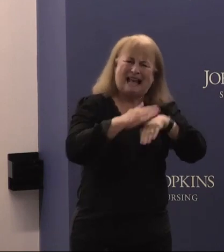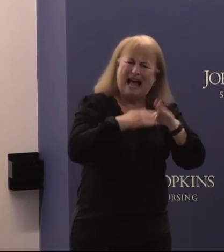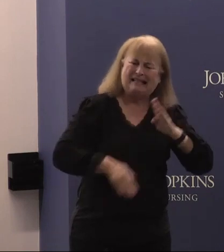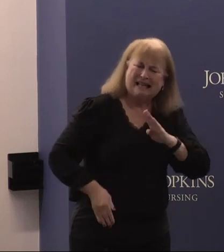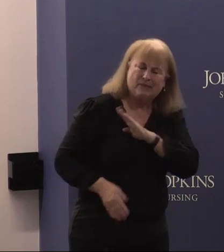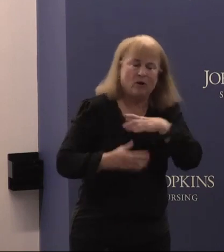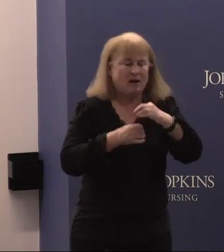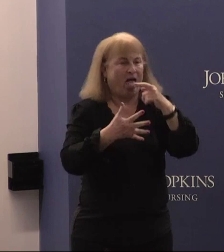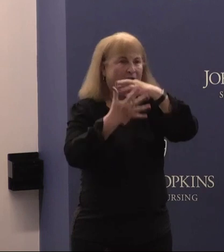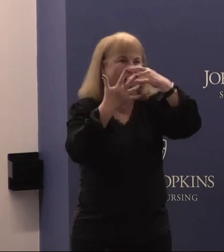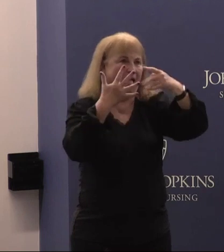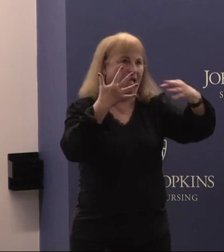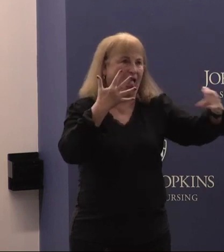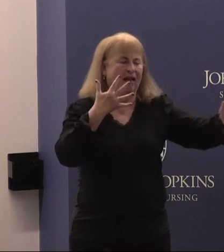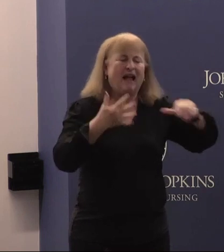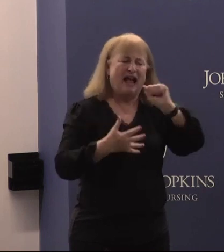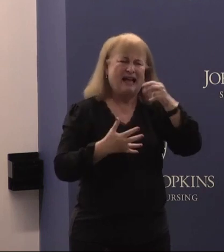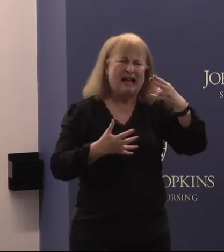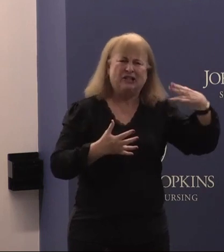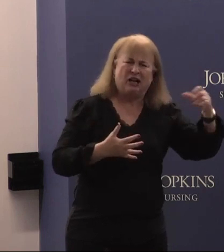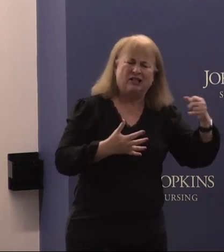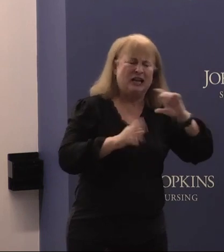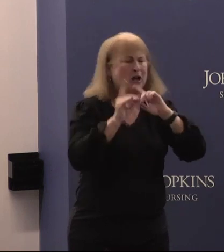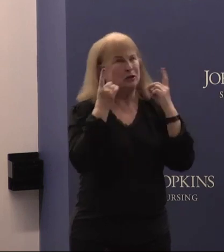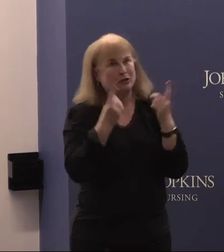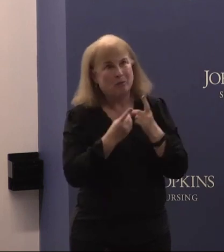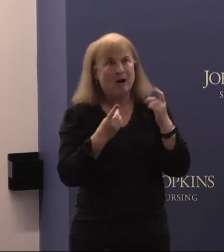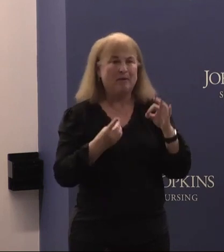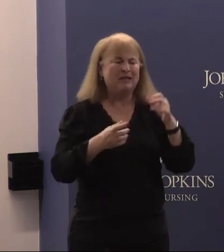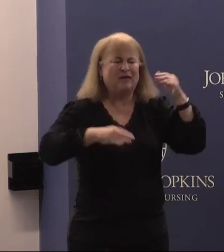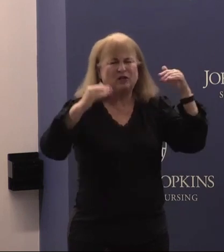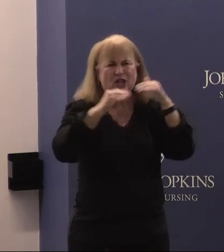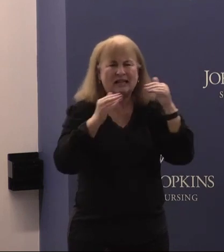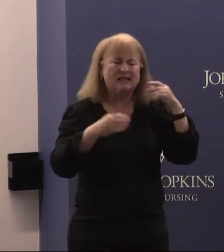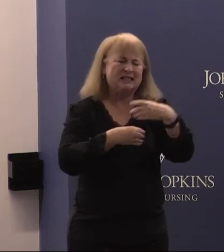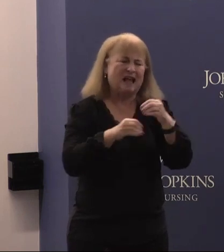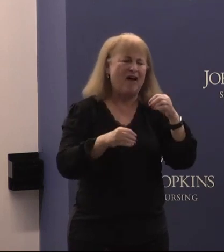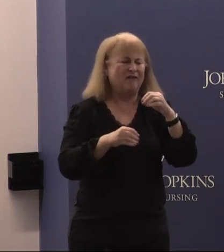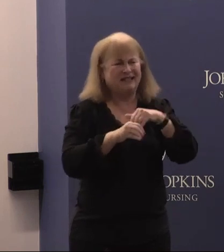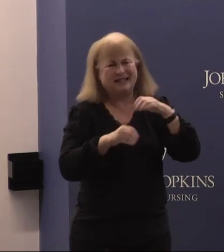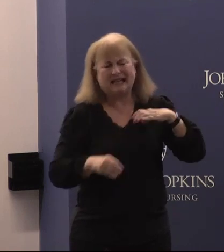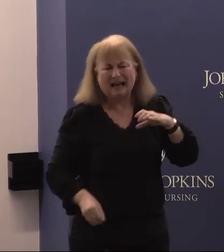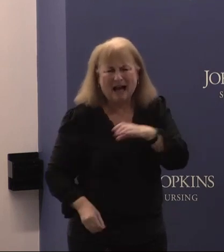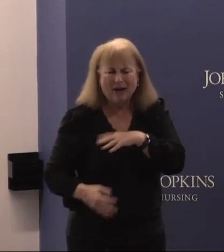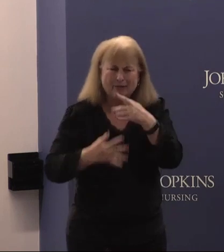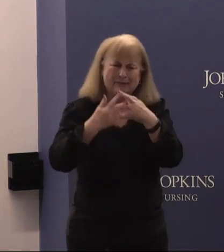other offices in a HHSS, department of Justice Offices and Congress, the Office of Science and